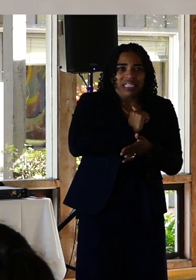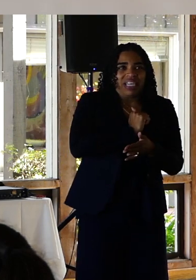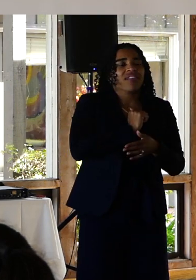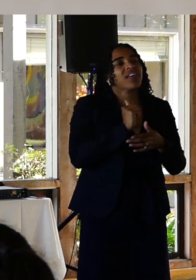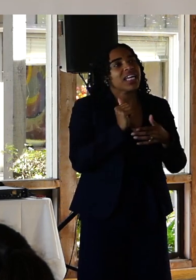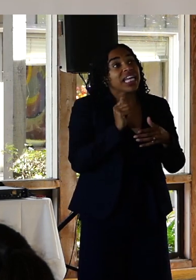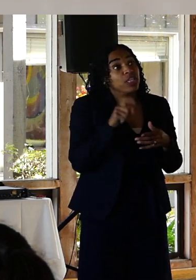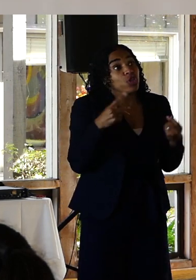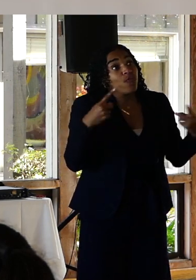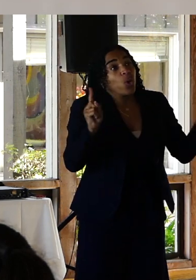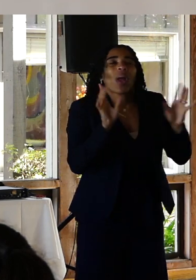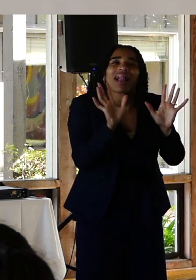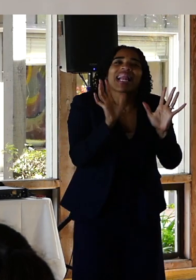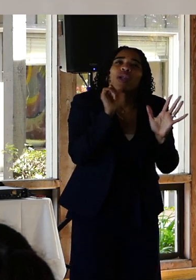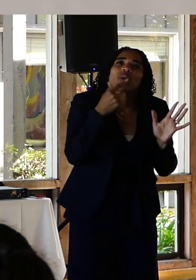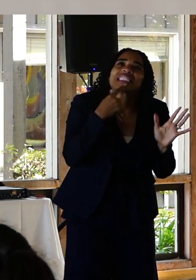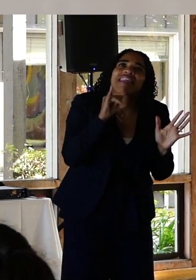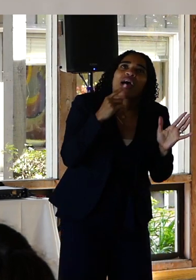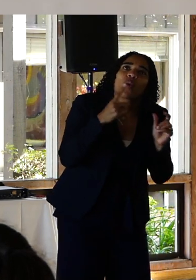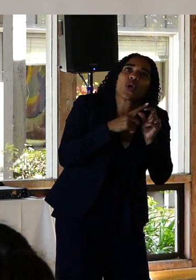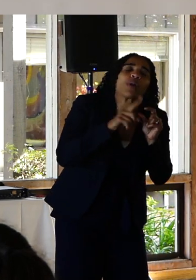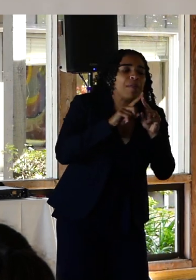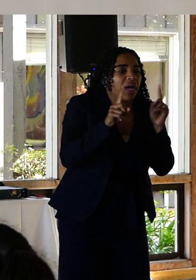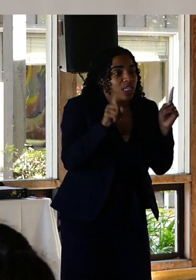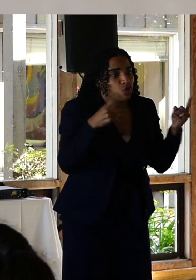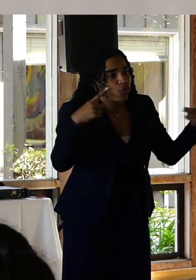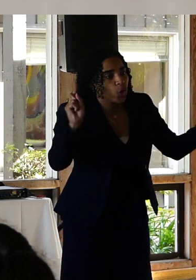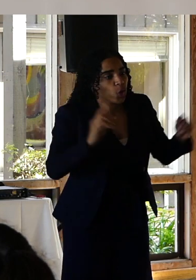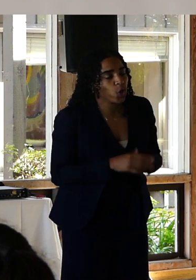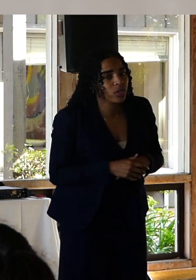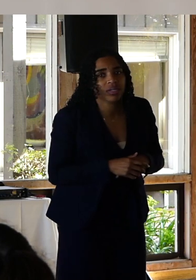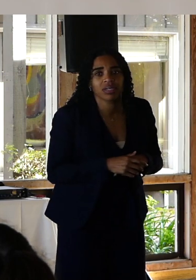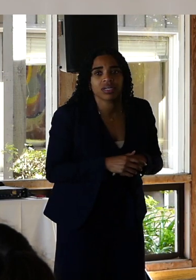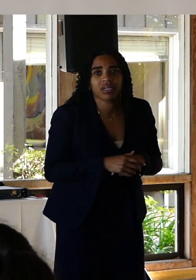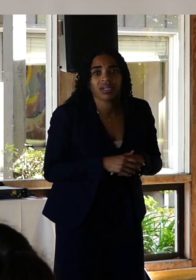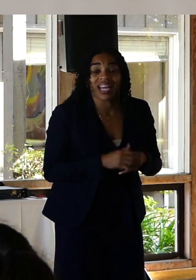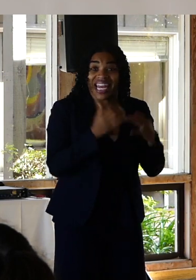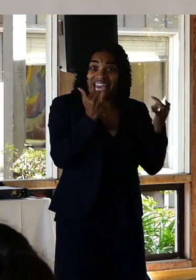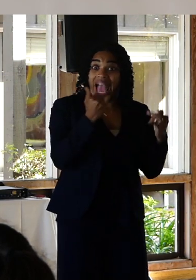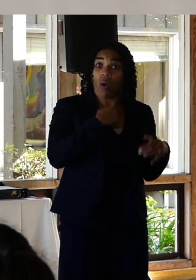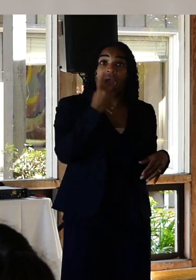I don't want to say success. It should have worked. One of my worst memories to this day